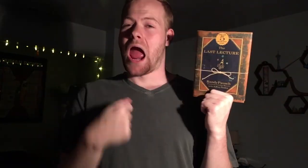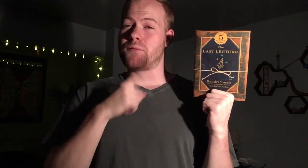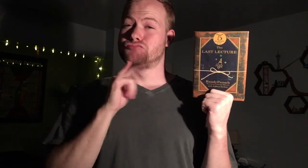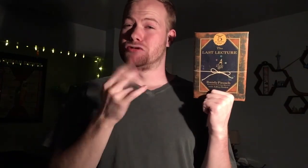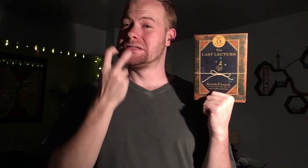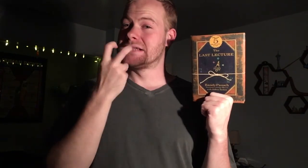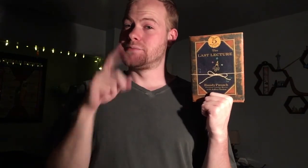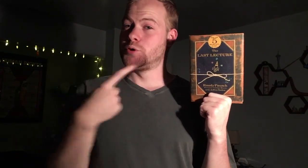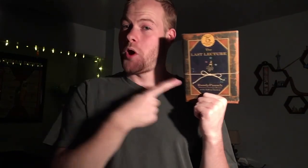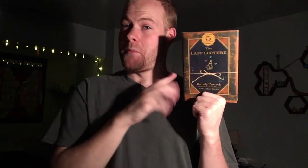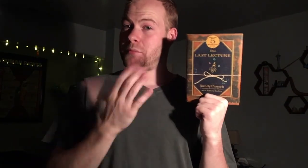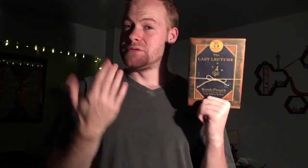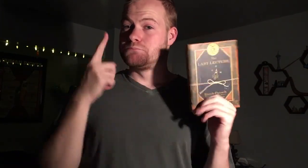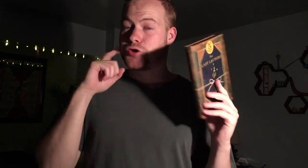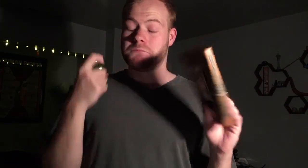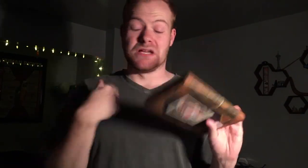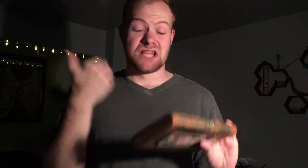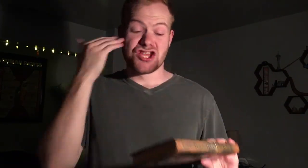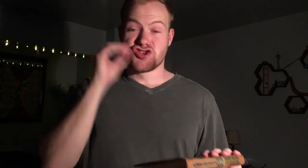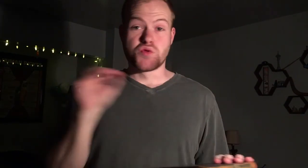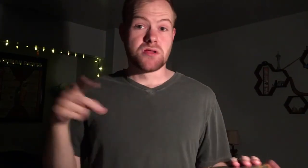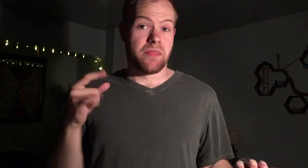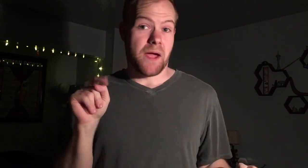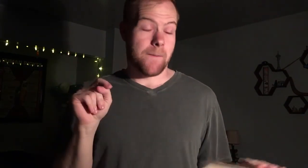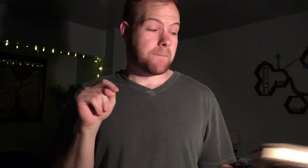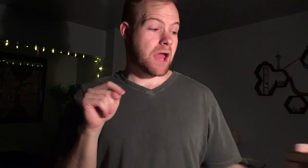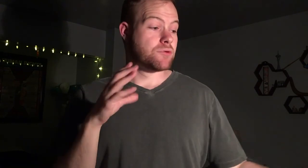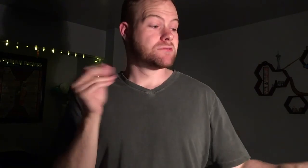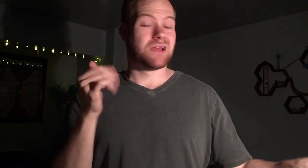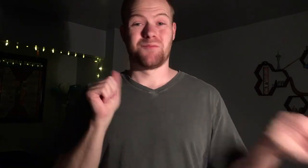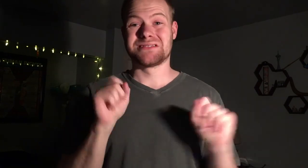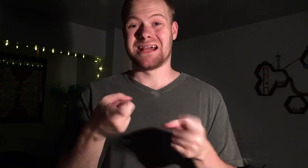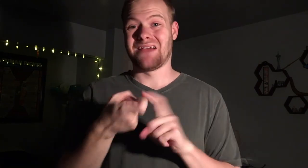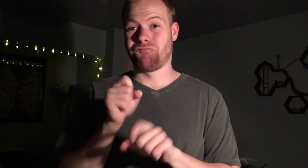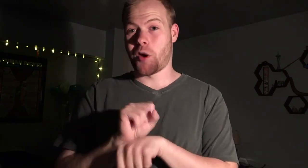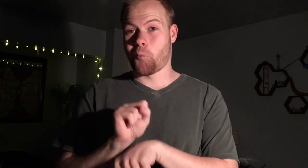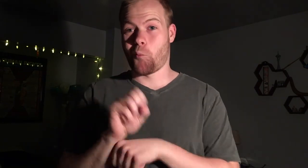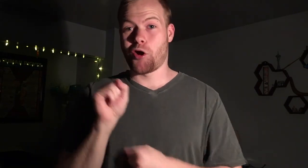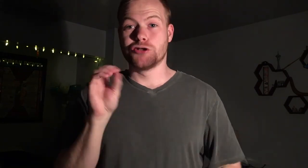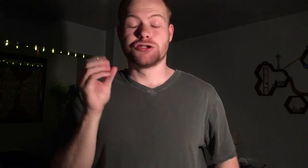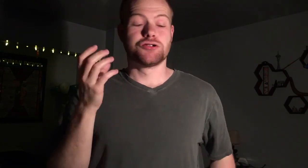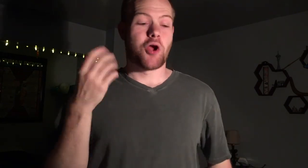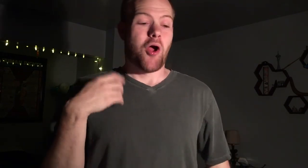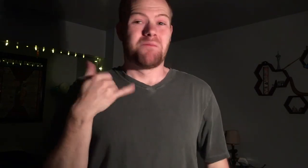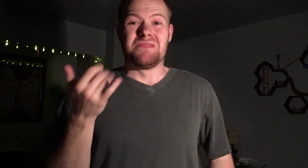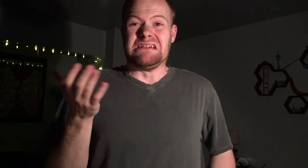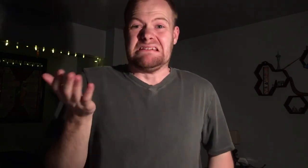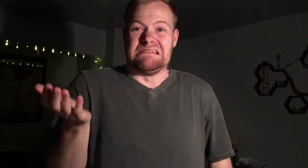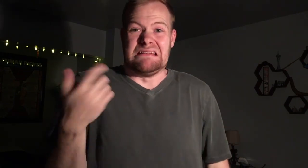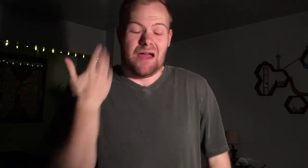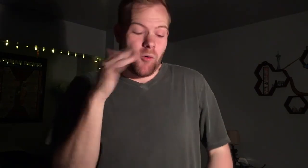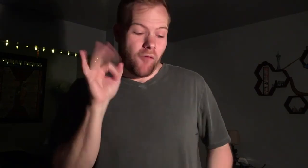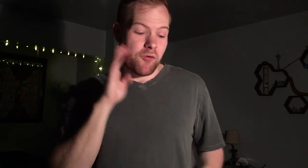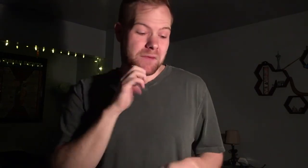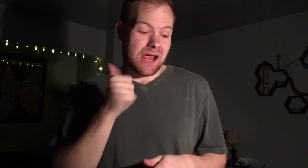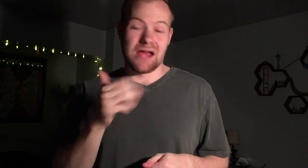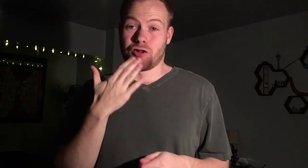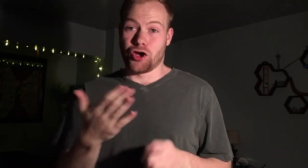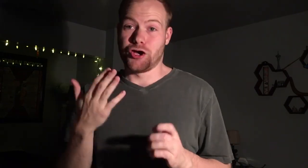[The Last Lecture] I was really skeptical about this book, because I knew nothing about it. And it was a gift from work, so I was like ehh, I don't know if it will be any good.